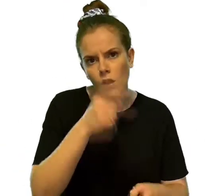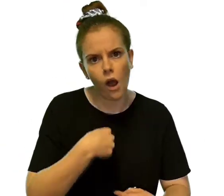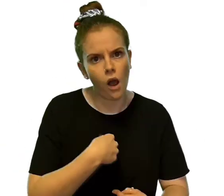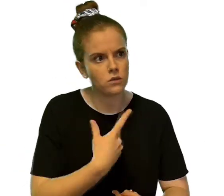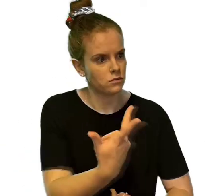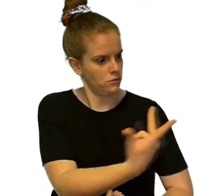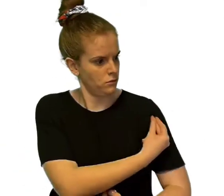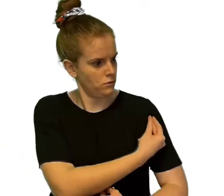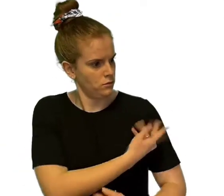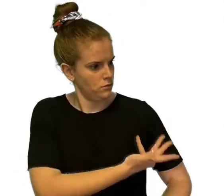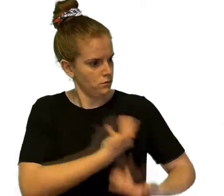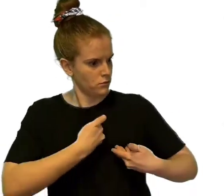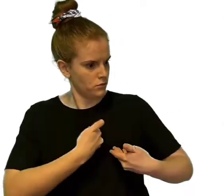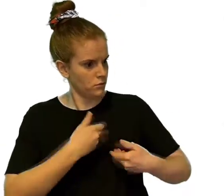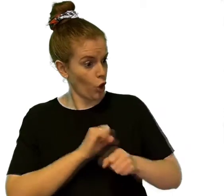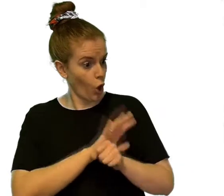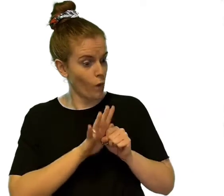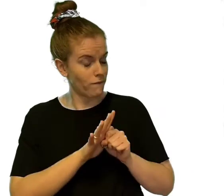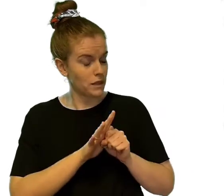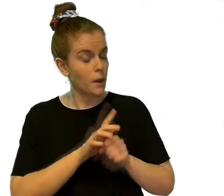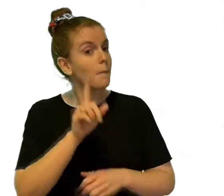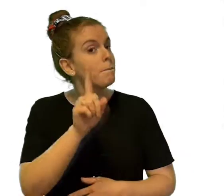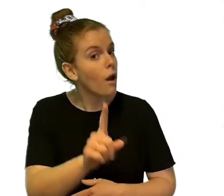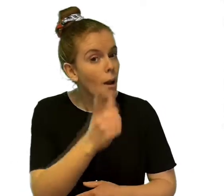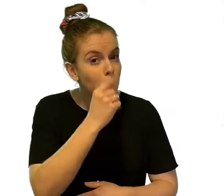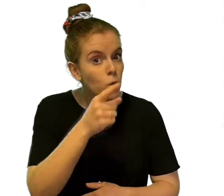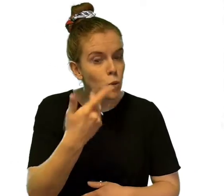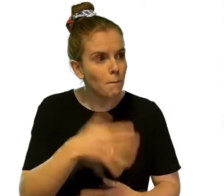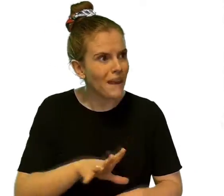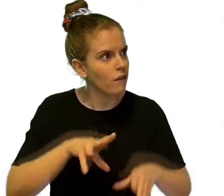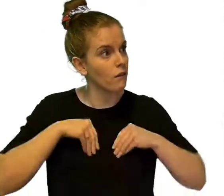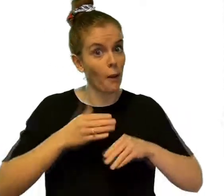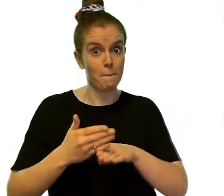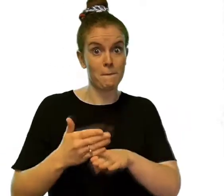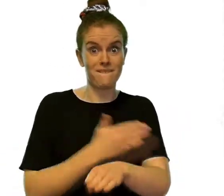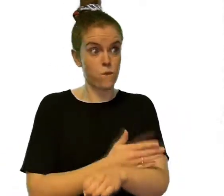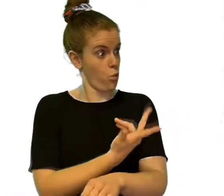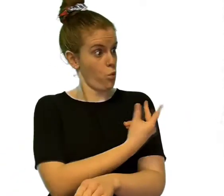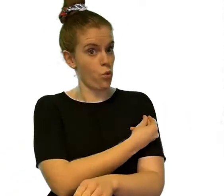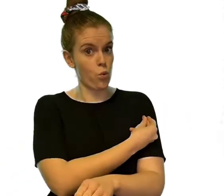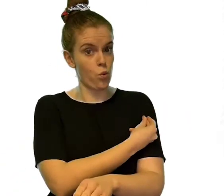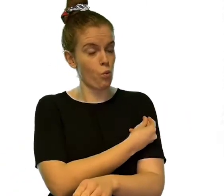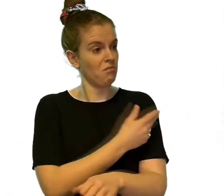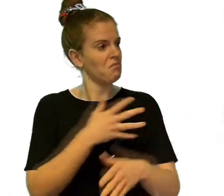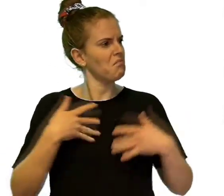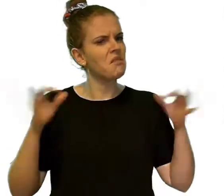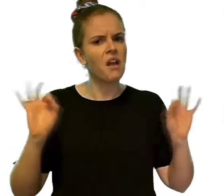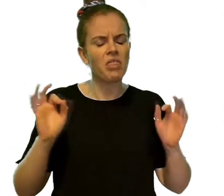but you could have caught it before and have had no symptoms until afterwards.